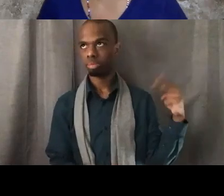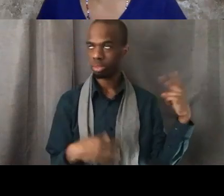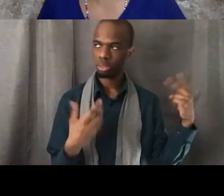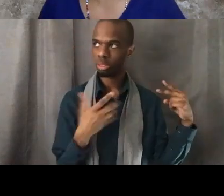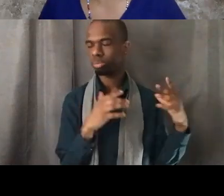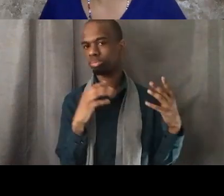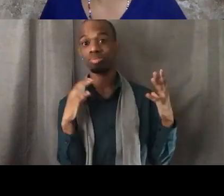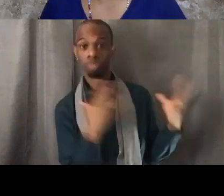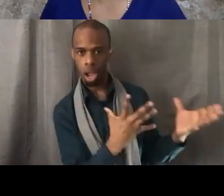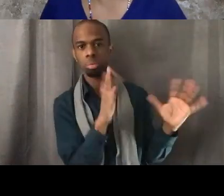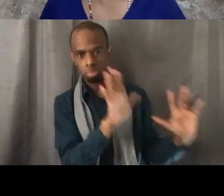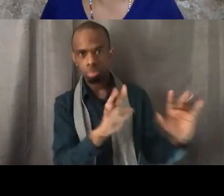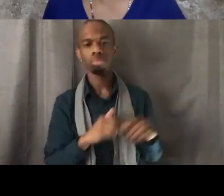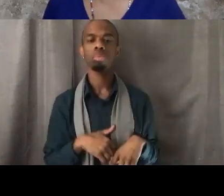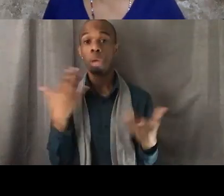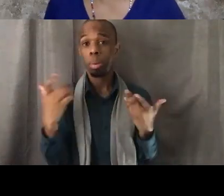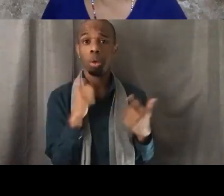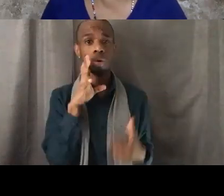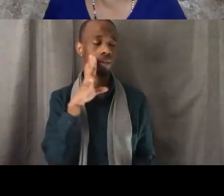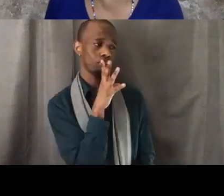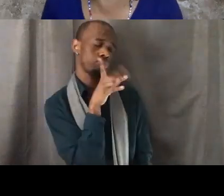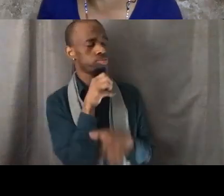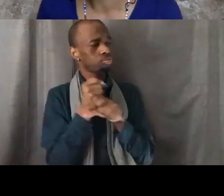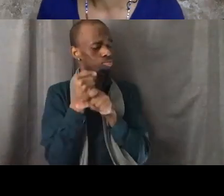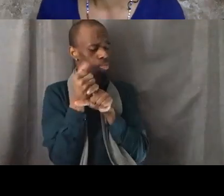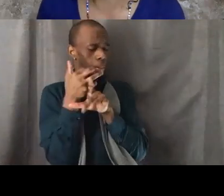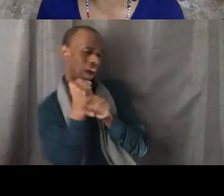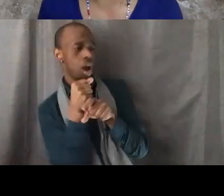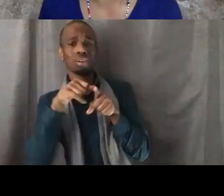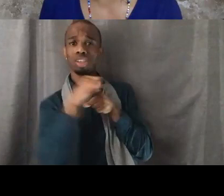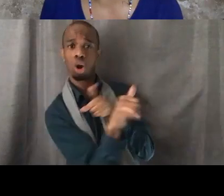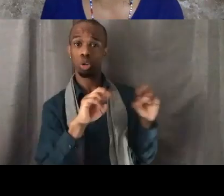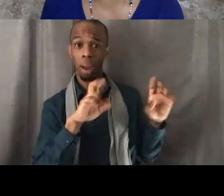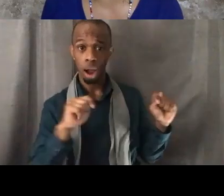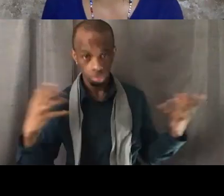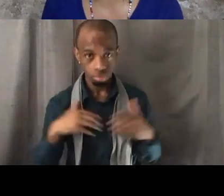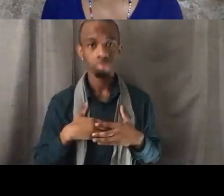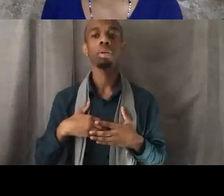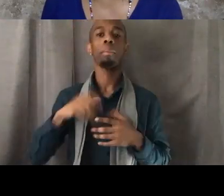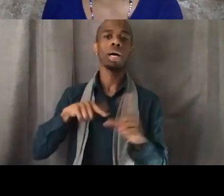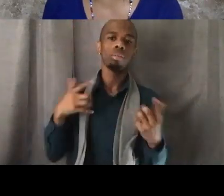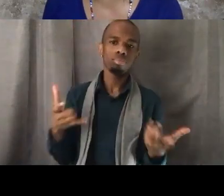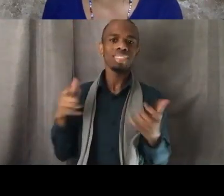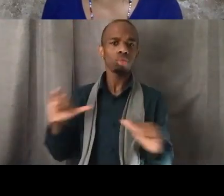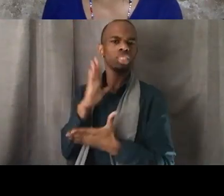I might cuss you out but I can live with some. But what things have to absolutely be transformed